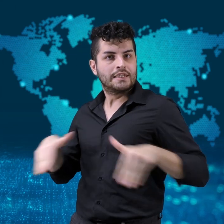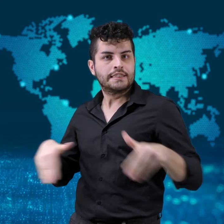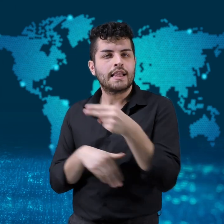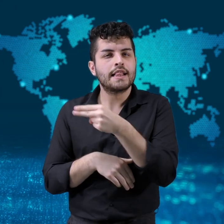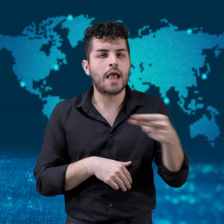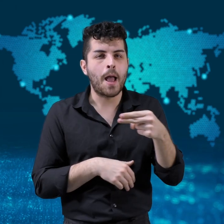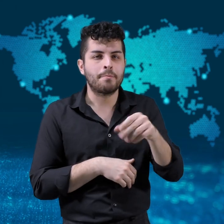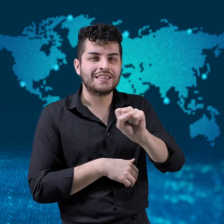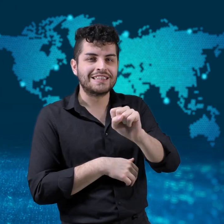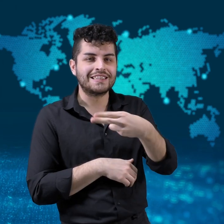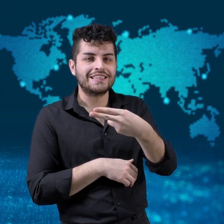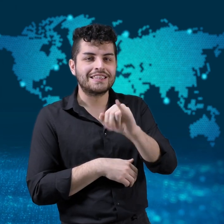In Japan,